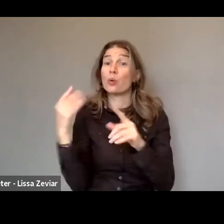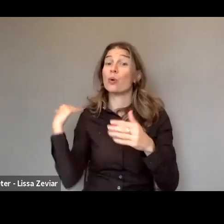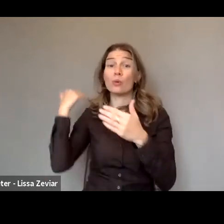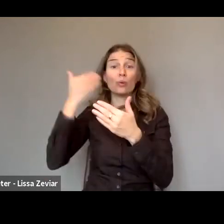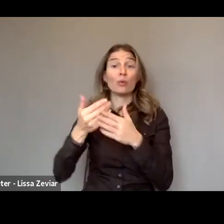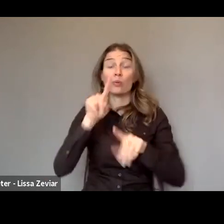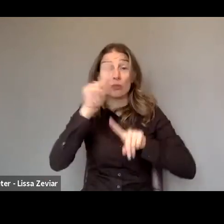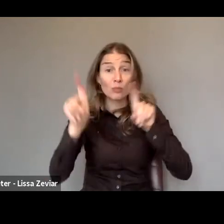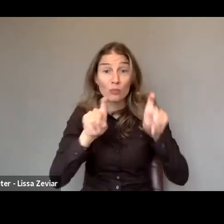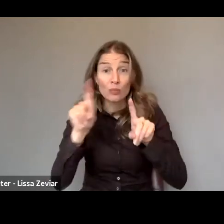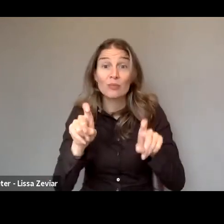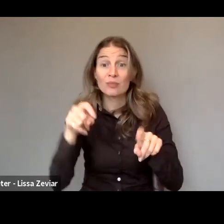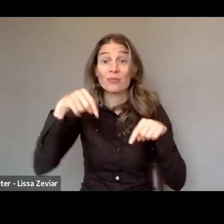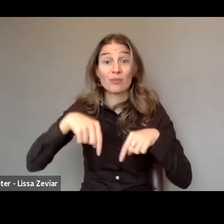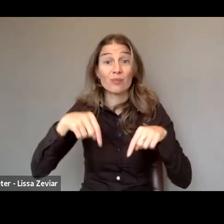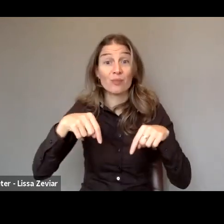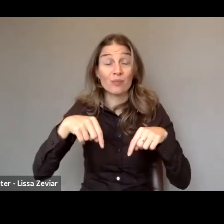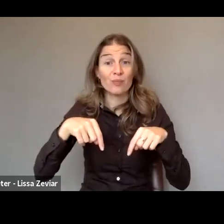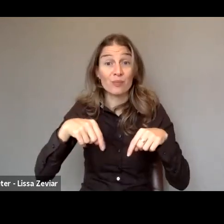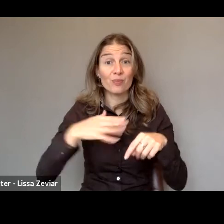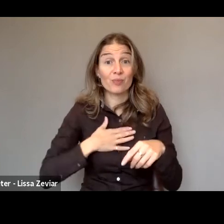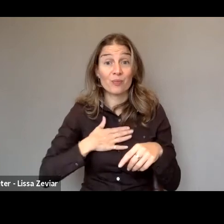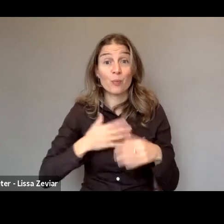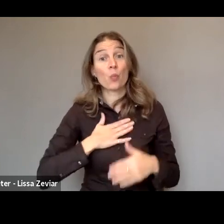we asked to have a criterion with disability,